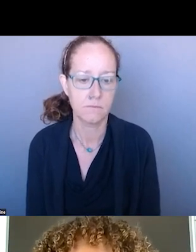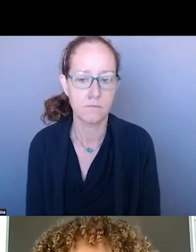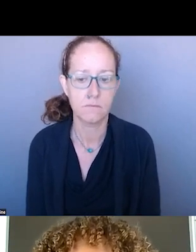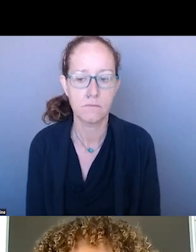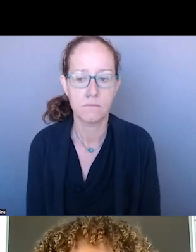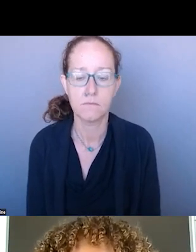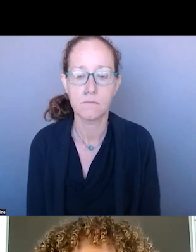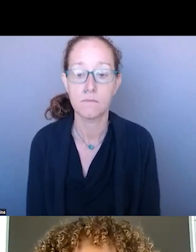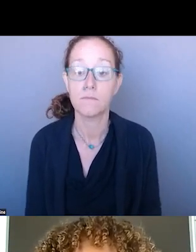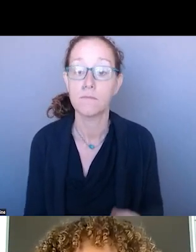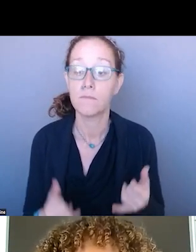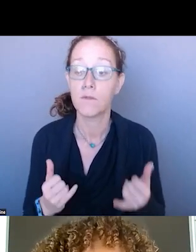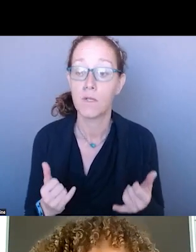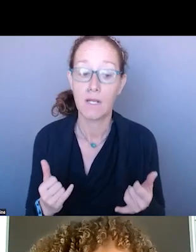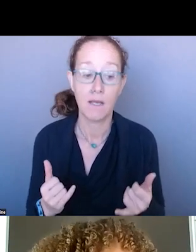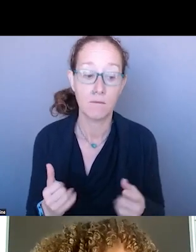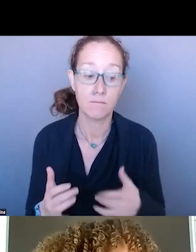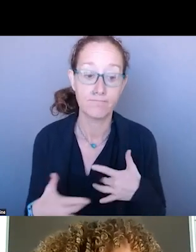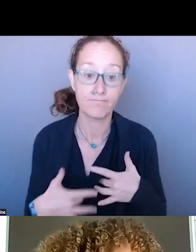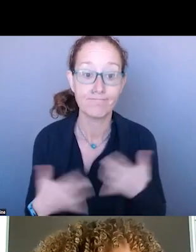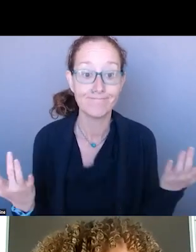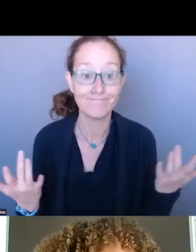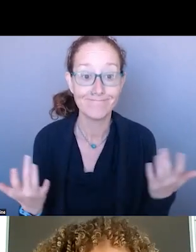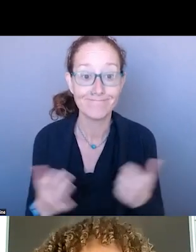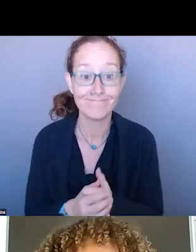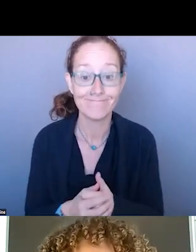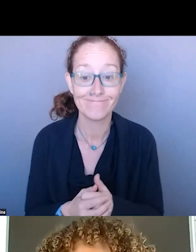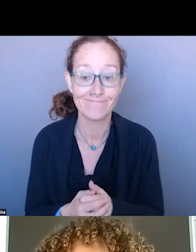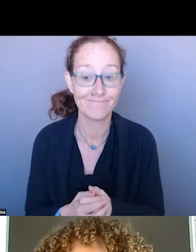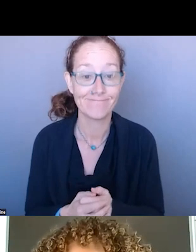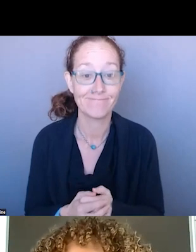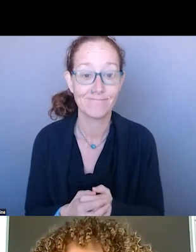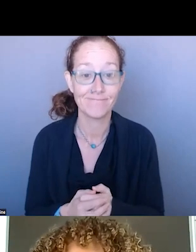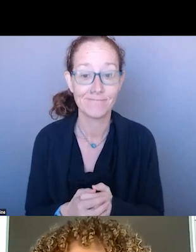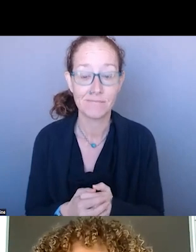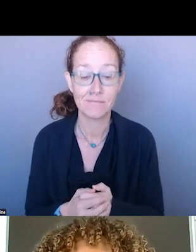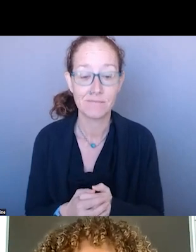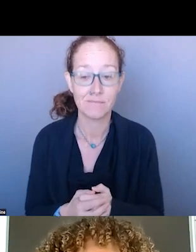NOW I'M REALLY EXCITED TO BRING UP OUR FEATURE SPEAKER.